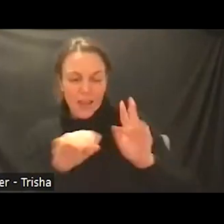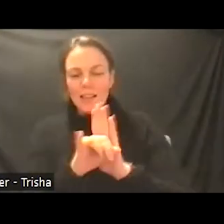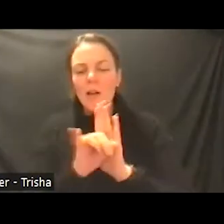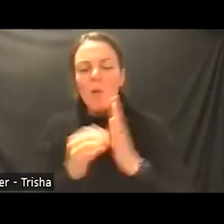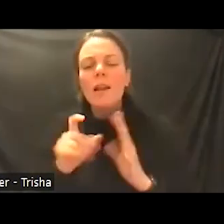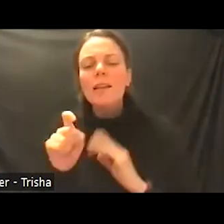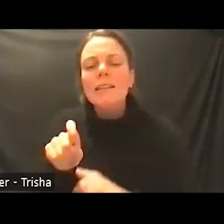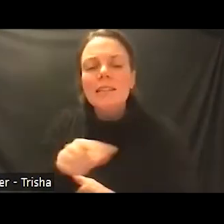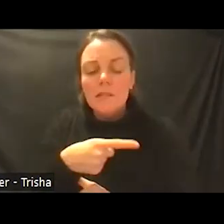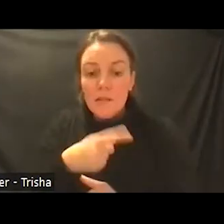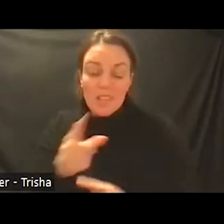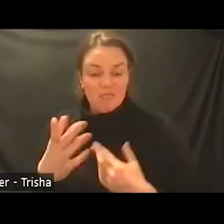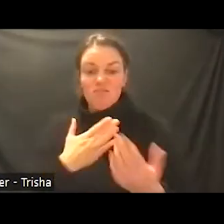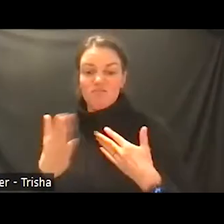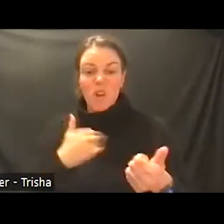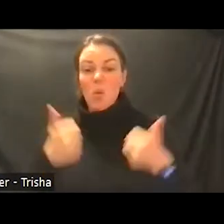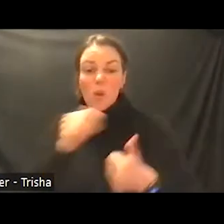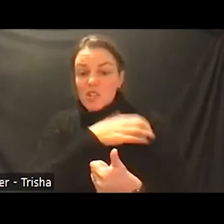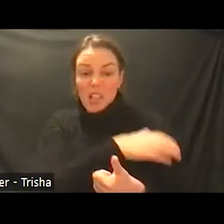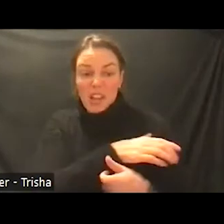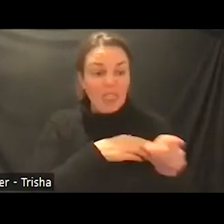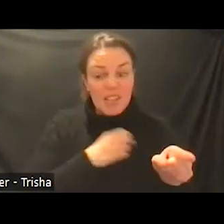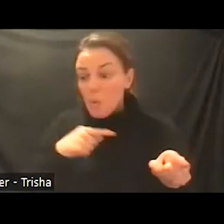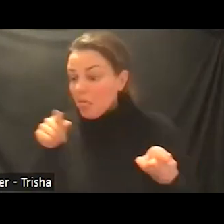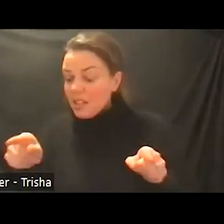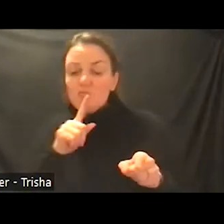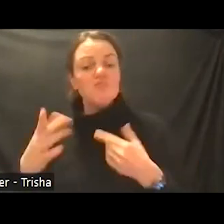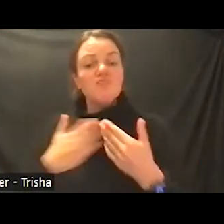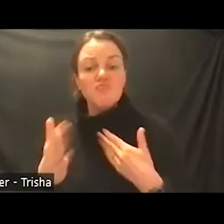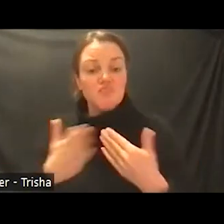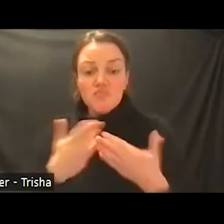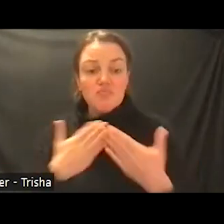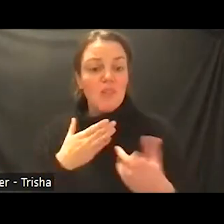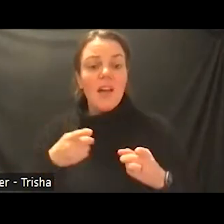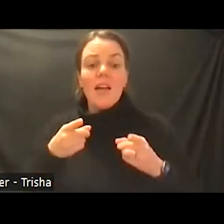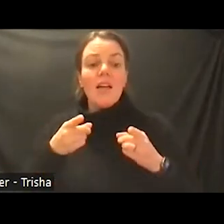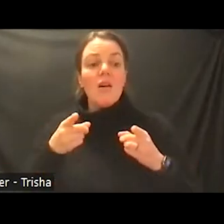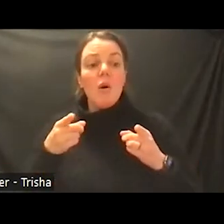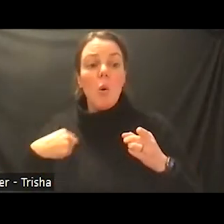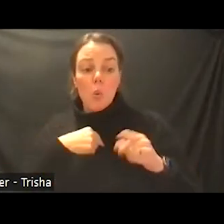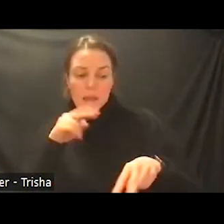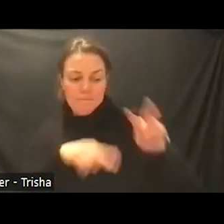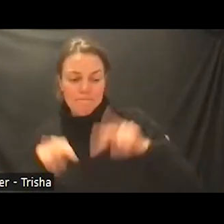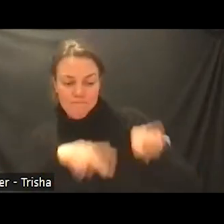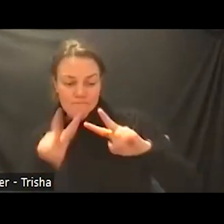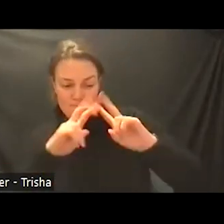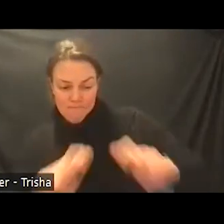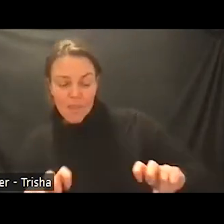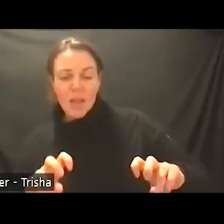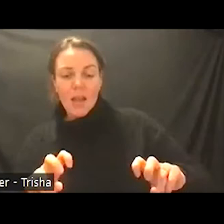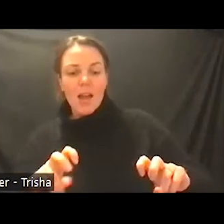not matter which clinic they were registered in they had the benefit of all of the medications we